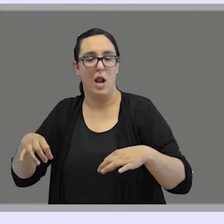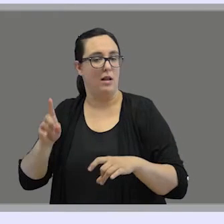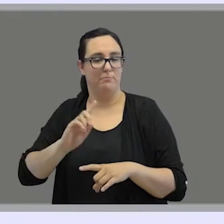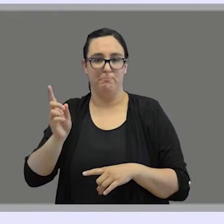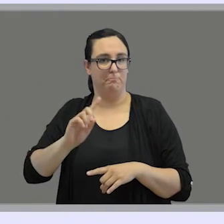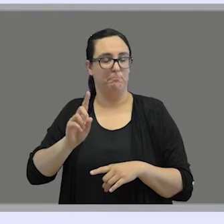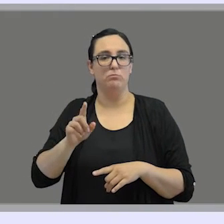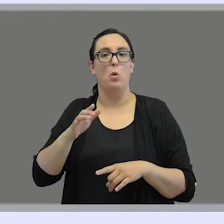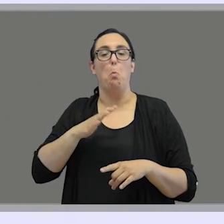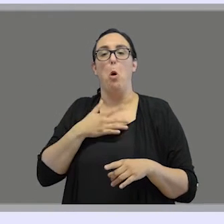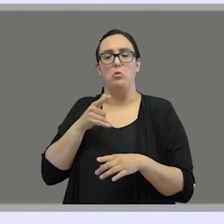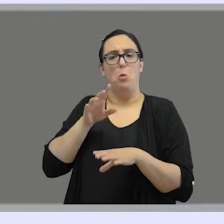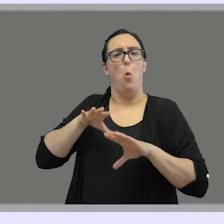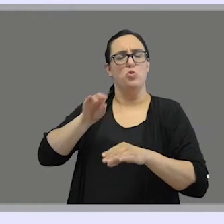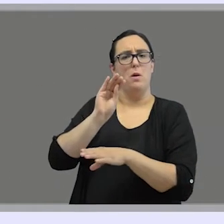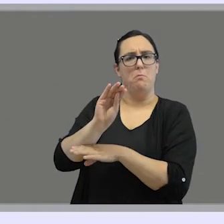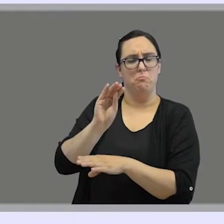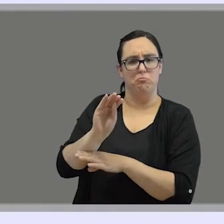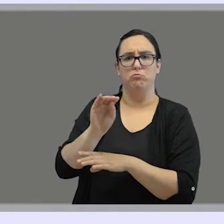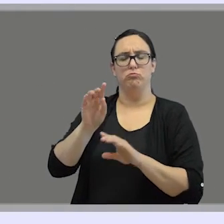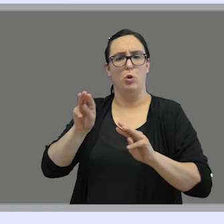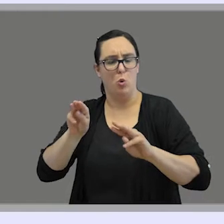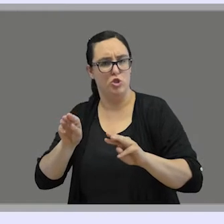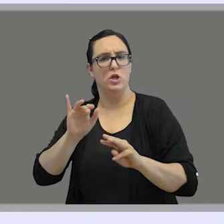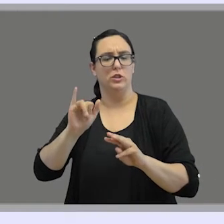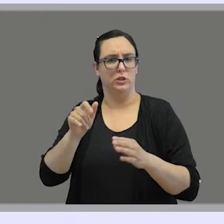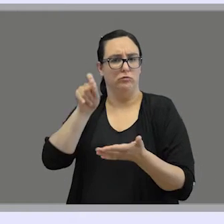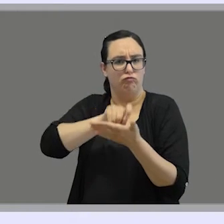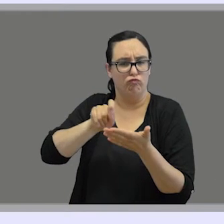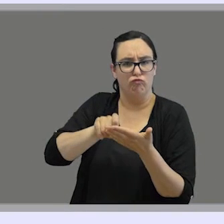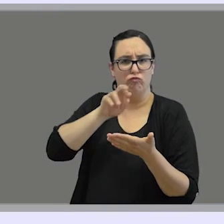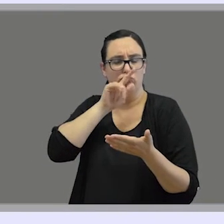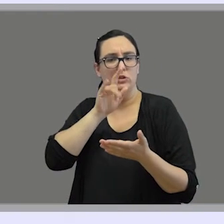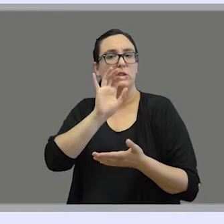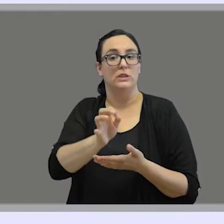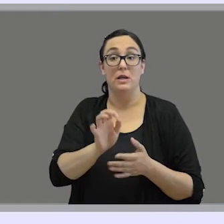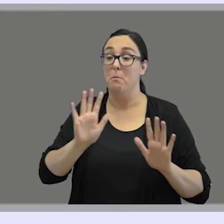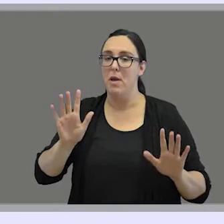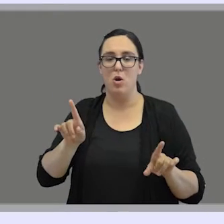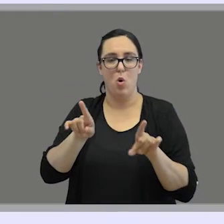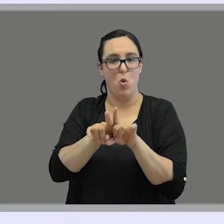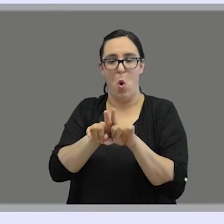to access speech and print, but using these systems